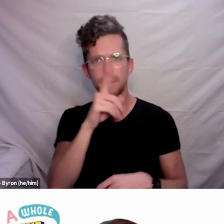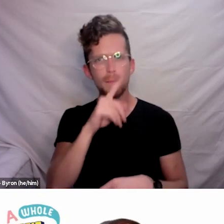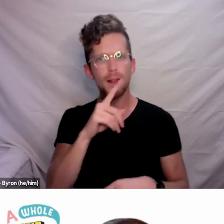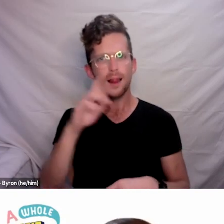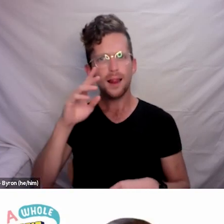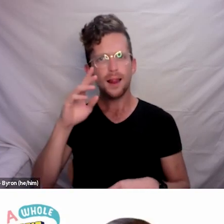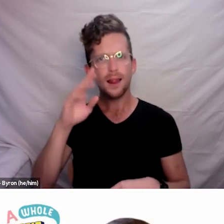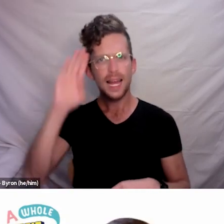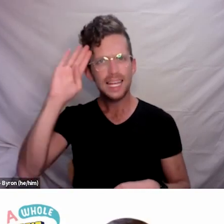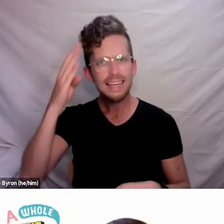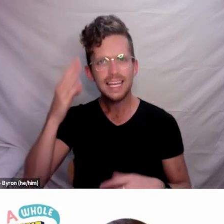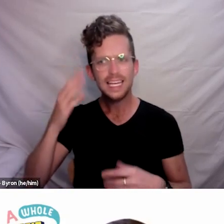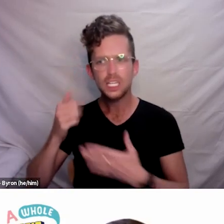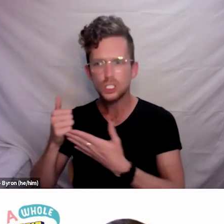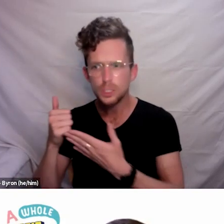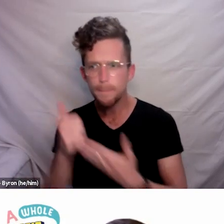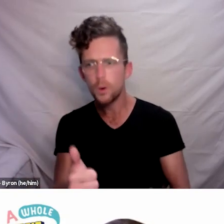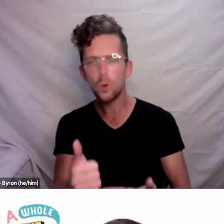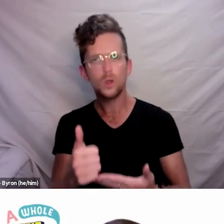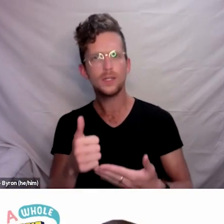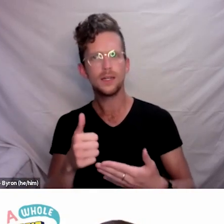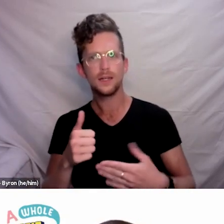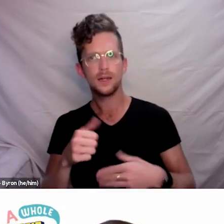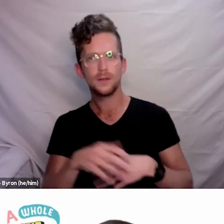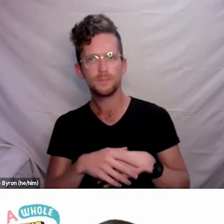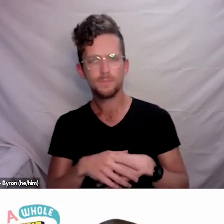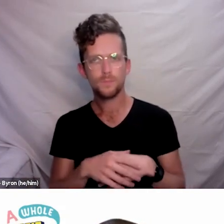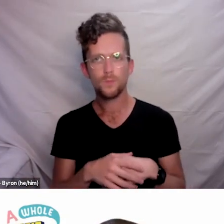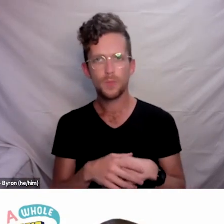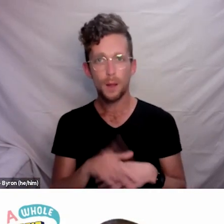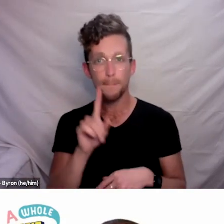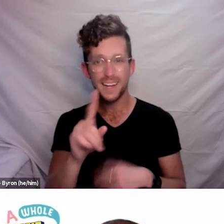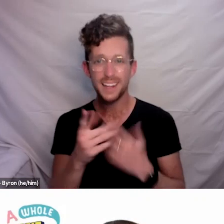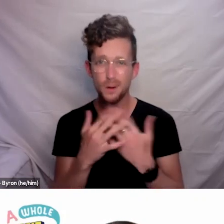But of course there are many rural areas in Hawke’s Bay and